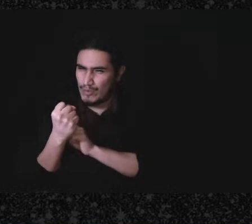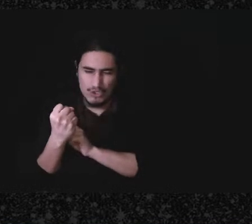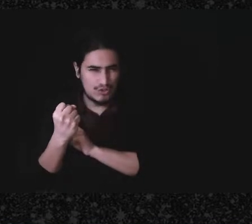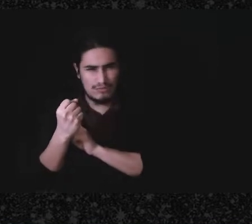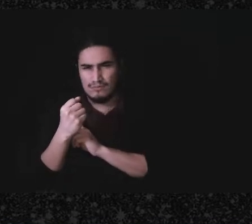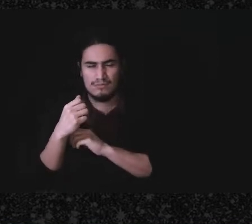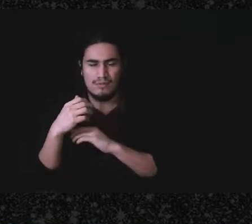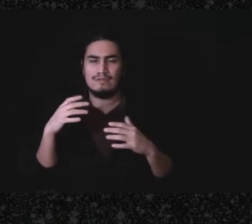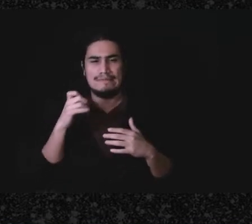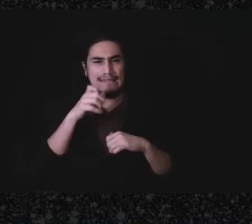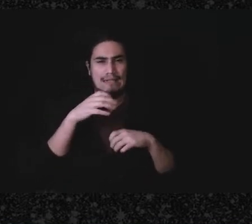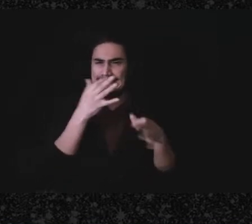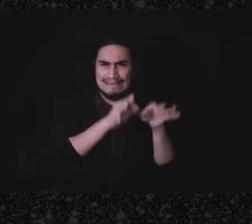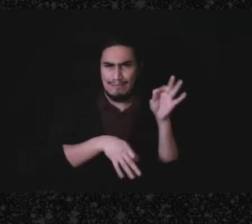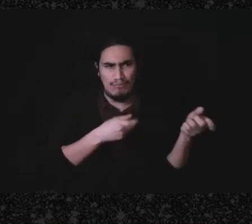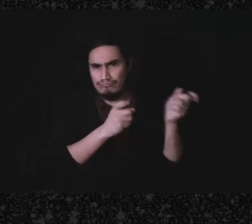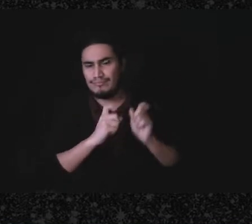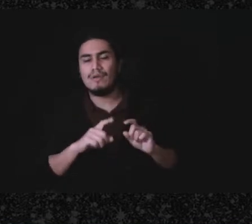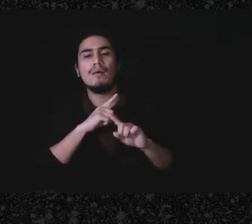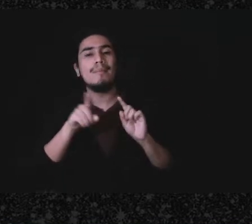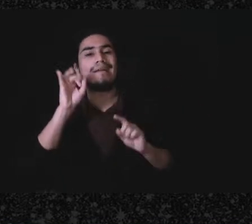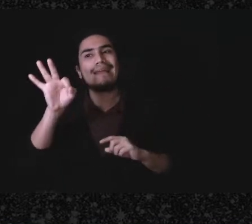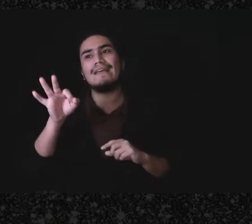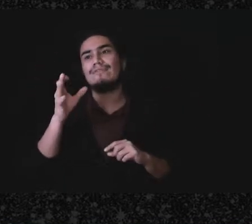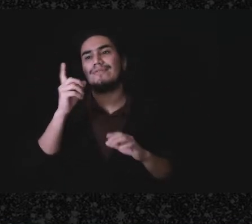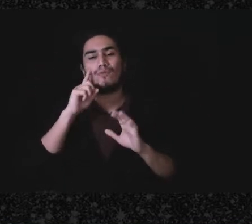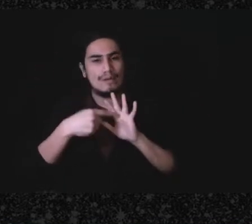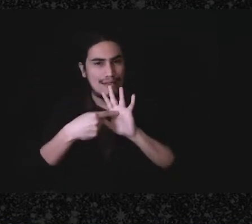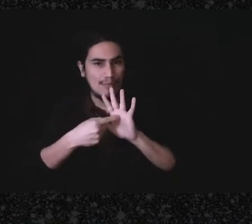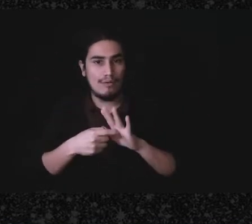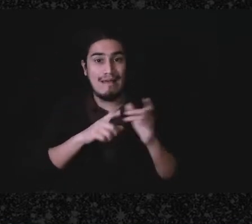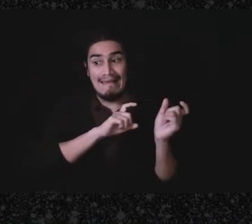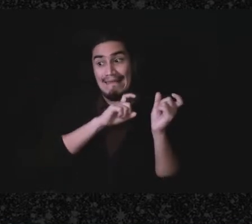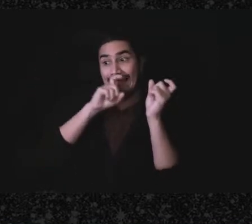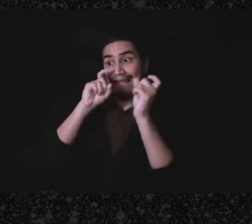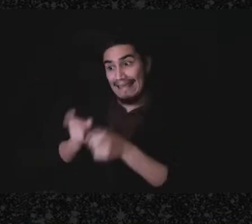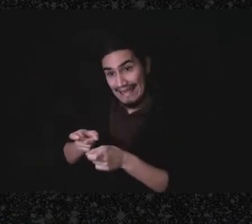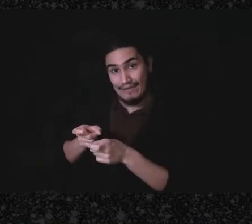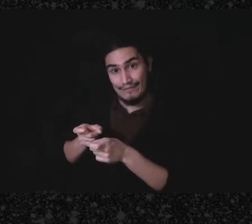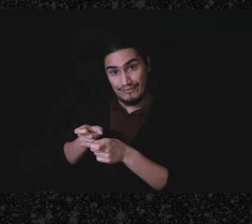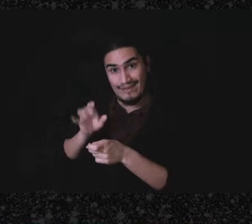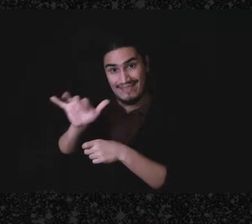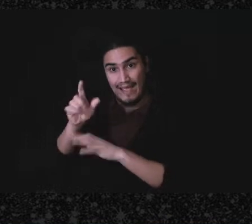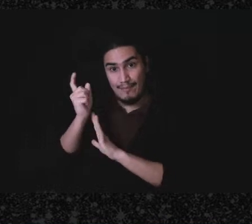was giving someone else a gift, and at the time they gave the gift they had the expectation that